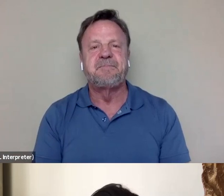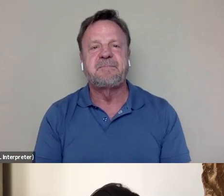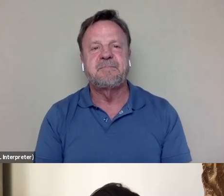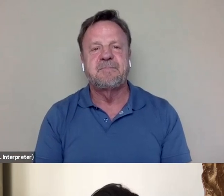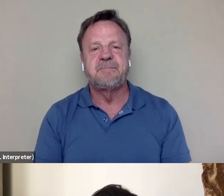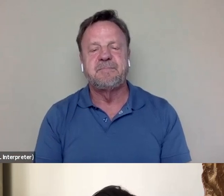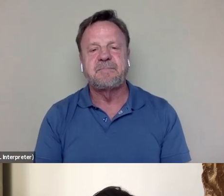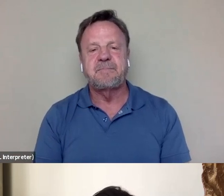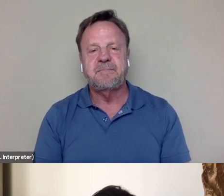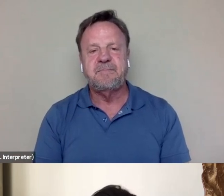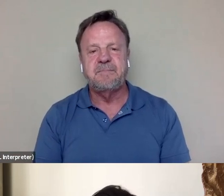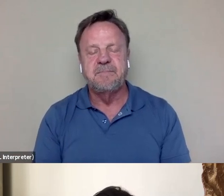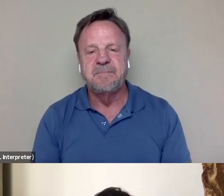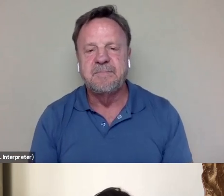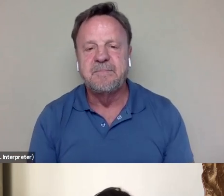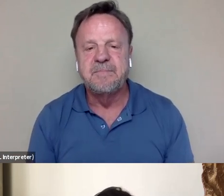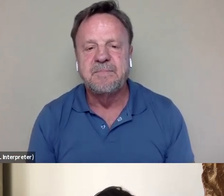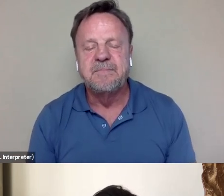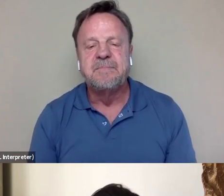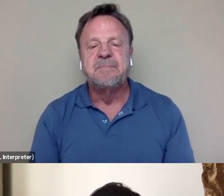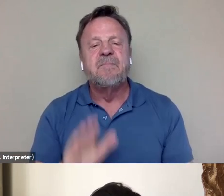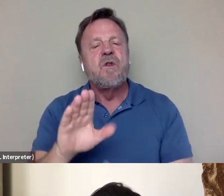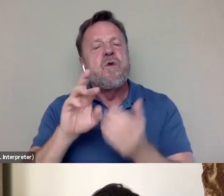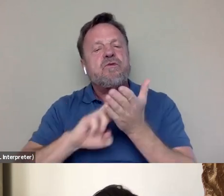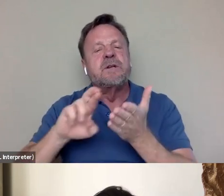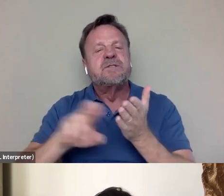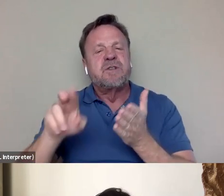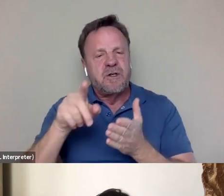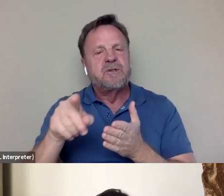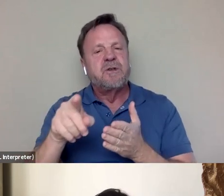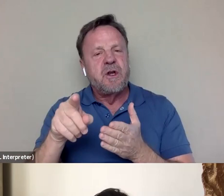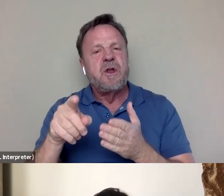Half of your research, you know, you spent a lot of time with, with Bruce Lee's filmography.